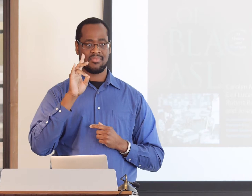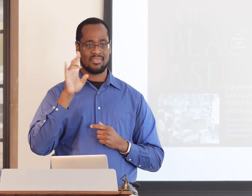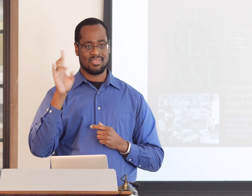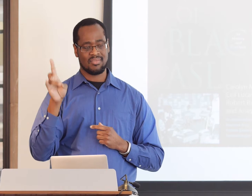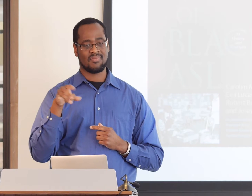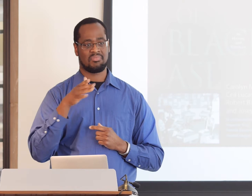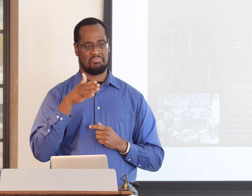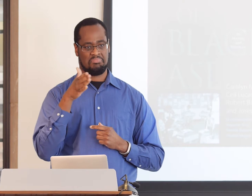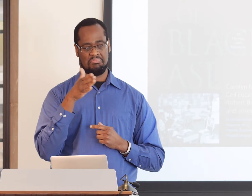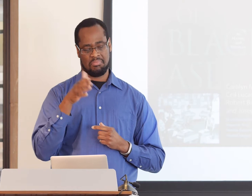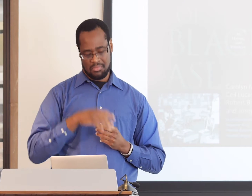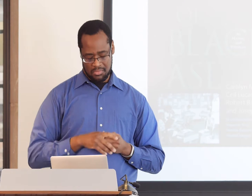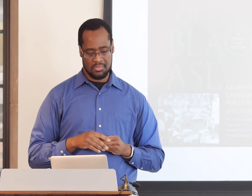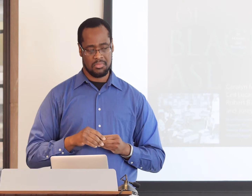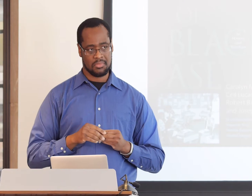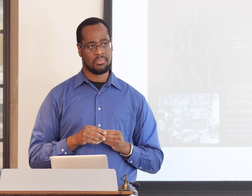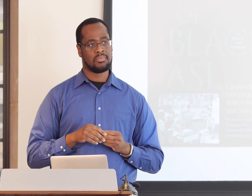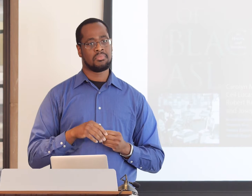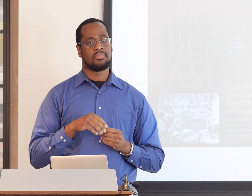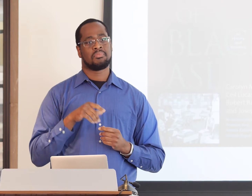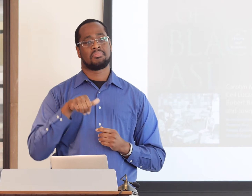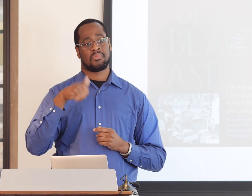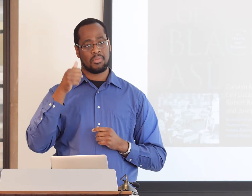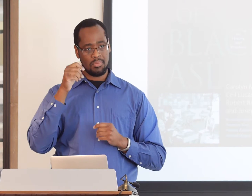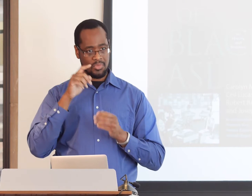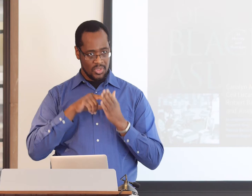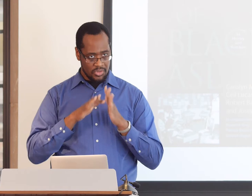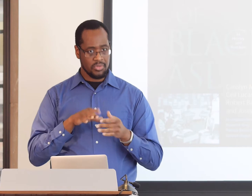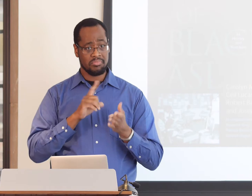No research had been done, even up until 1977.